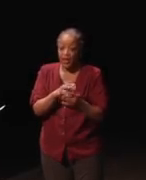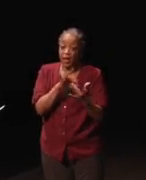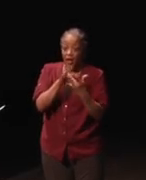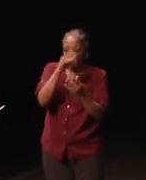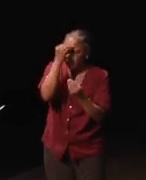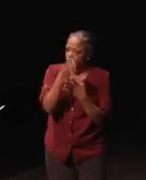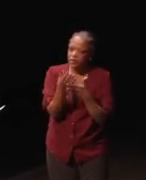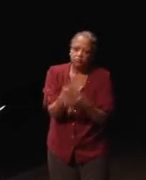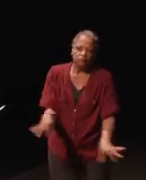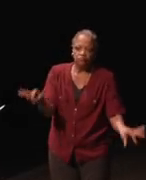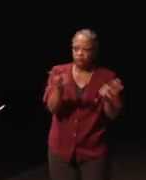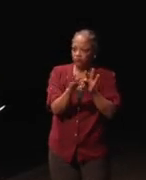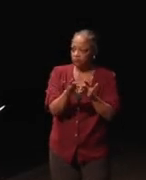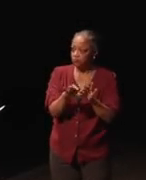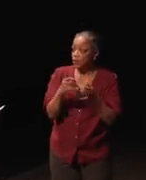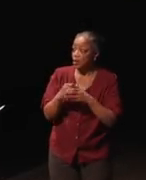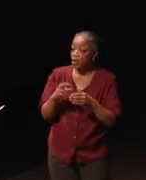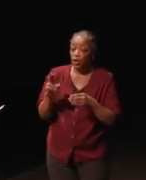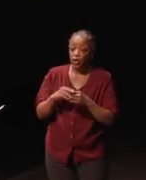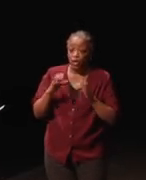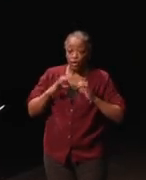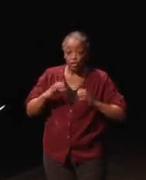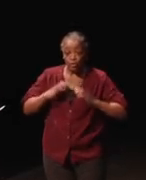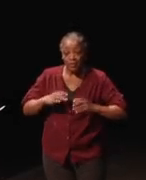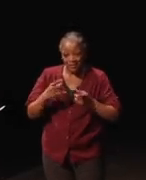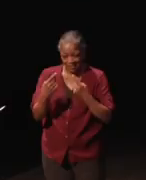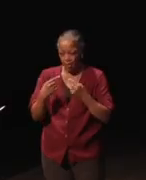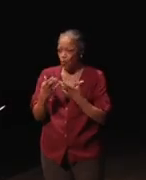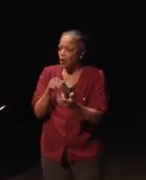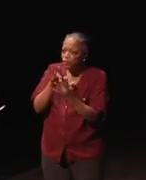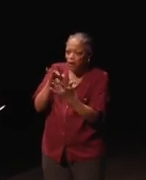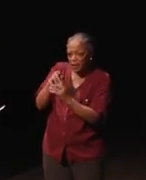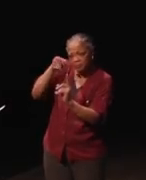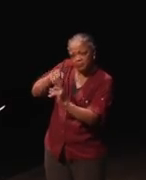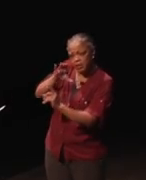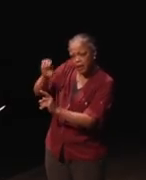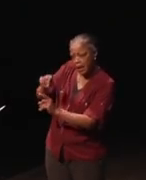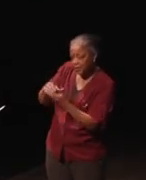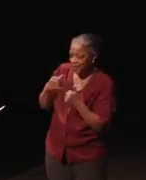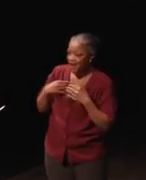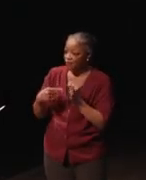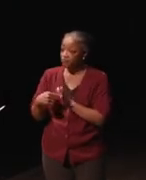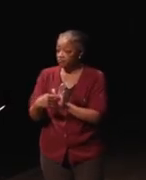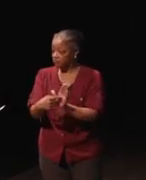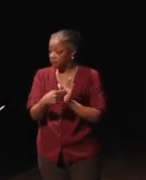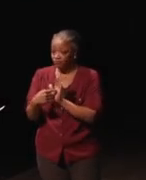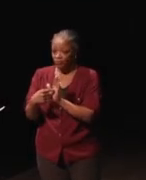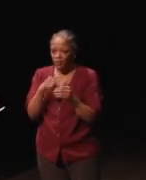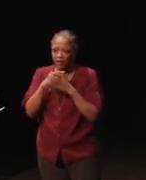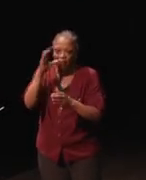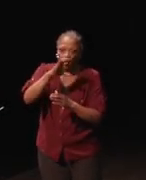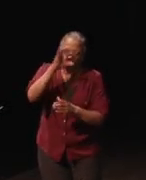We have found that consumers come to us, want to contact the company, and then we have it readily available, we don't have to go searching for it.